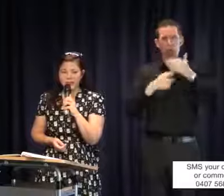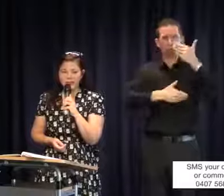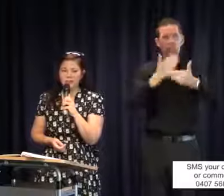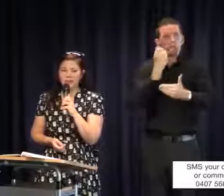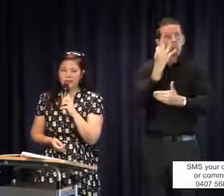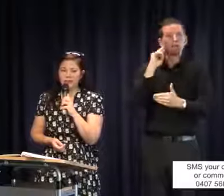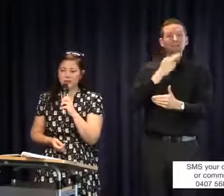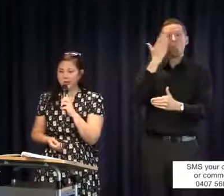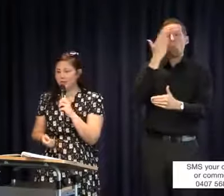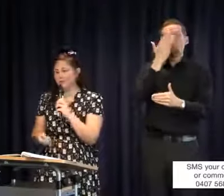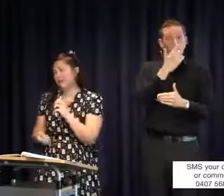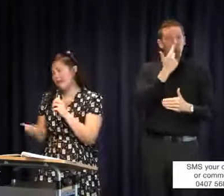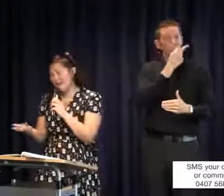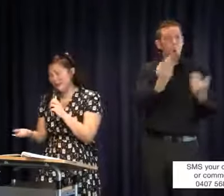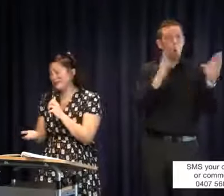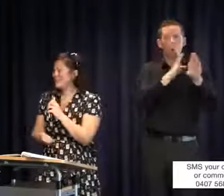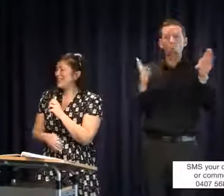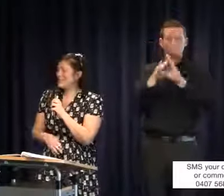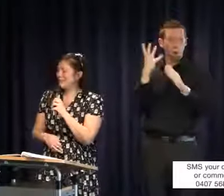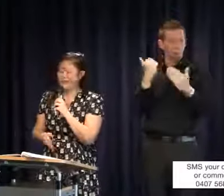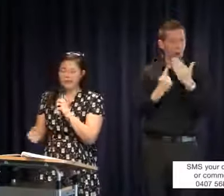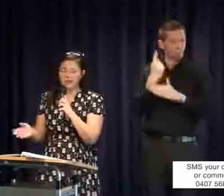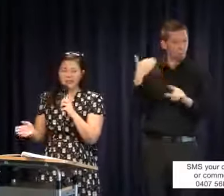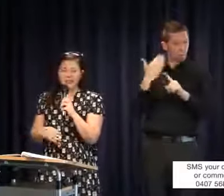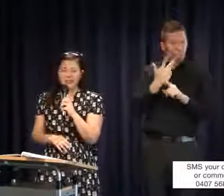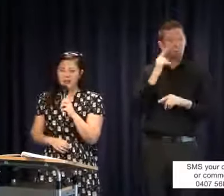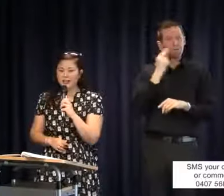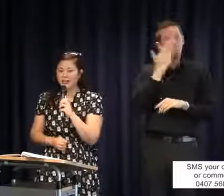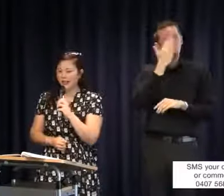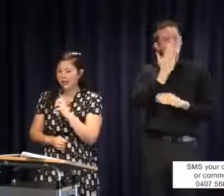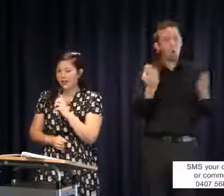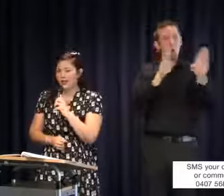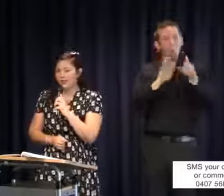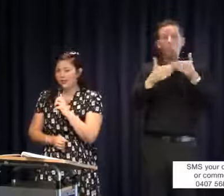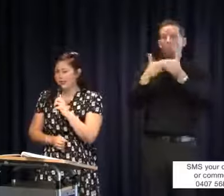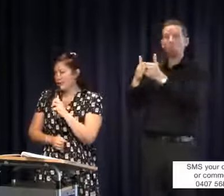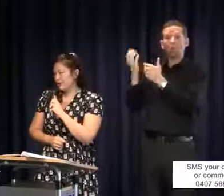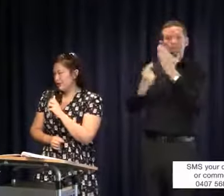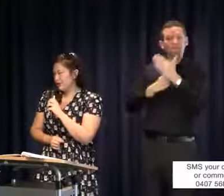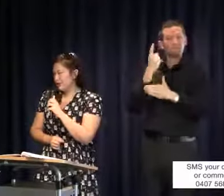if they start to close well, they have closed, but if they close entirely, the future of